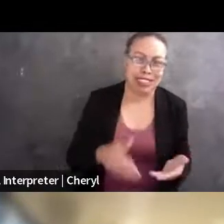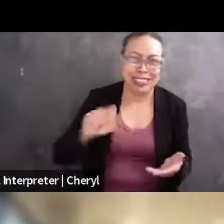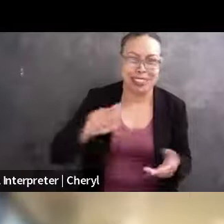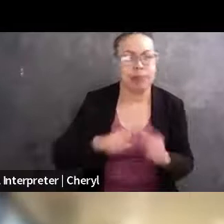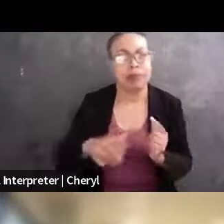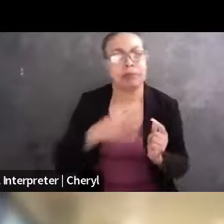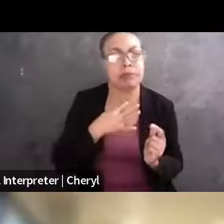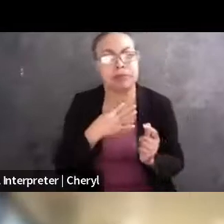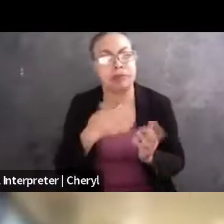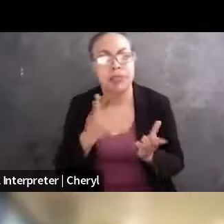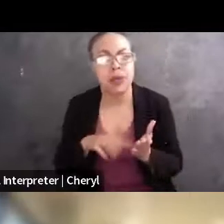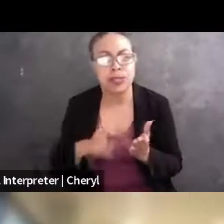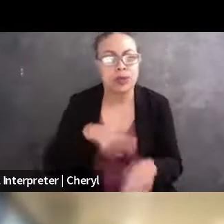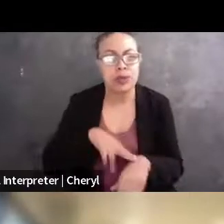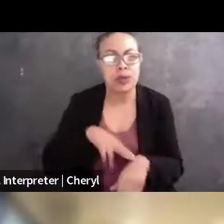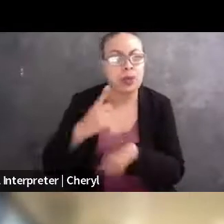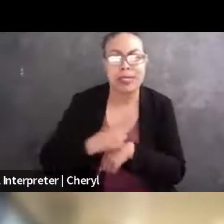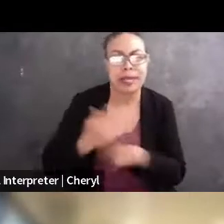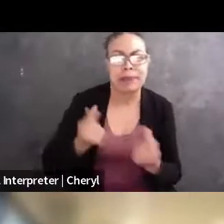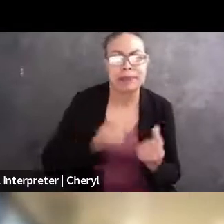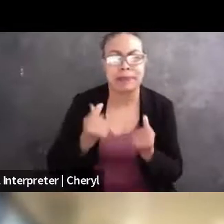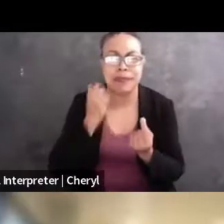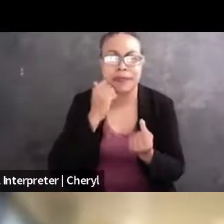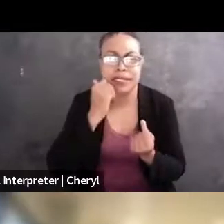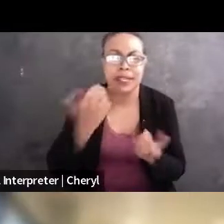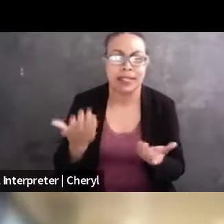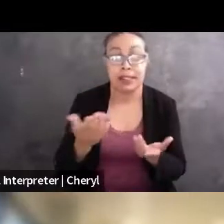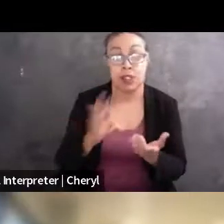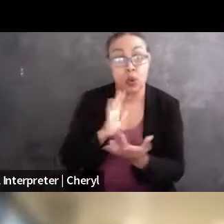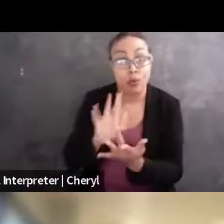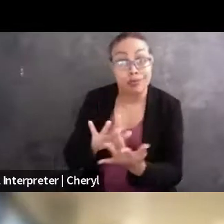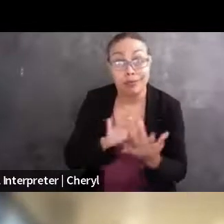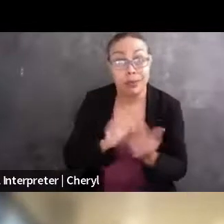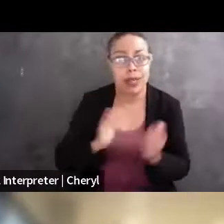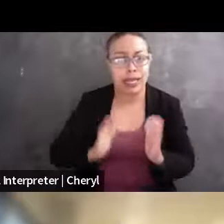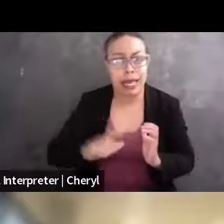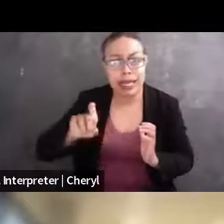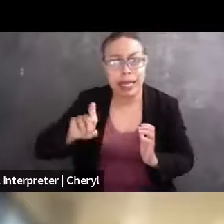what a typical day looks like for them. You know, is it client calls, is it, you know, solo research and writing?